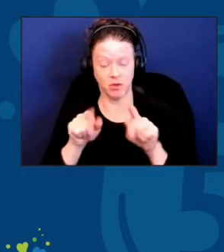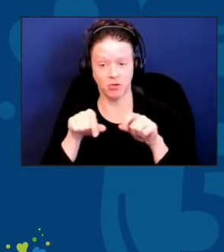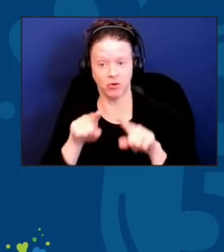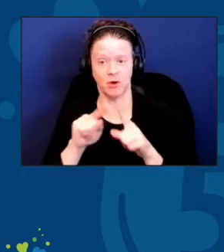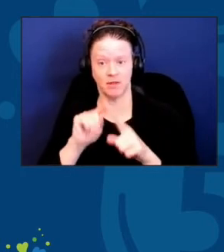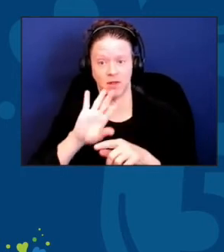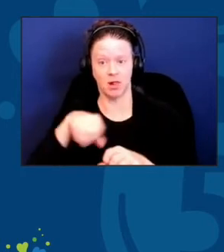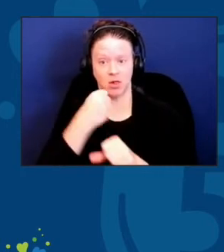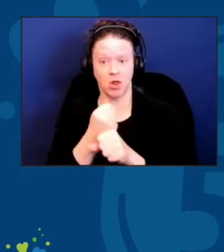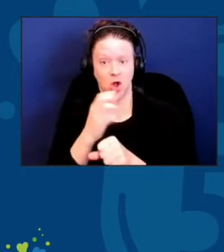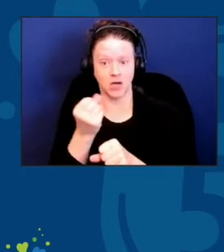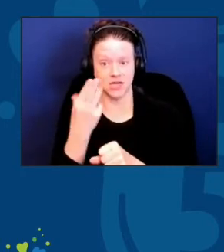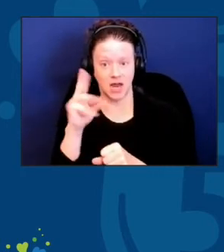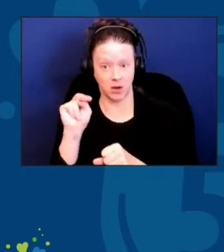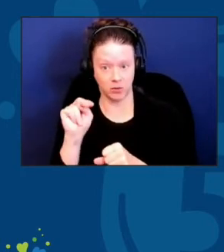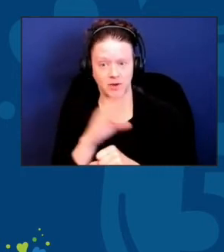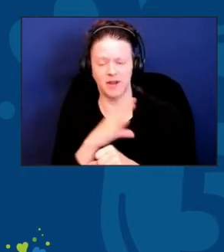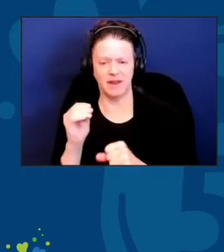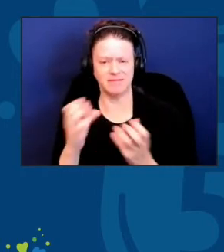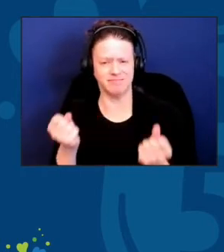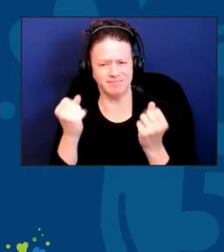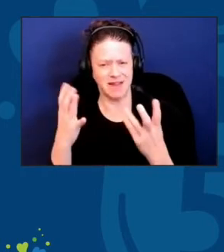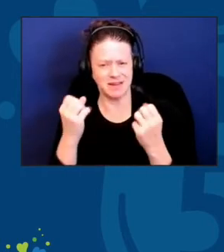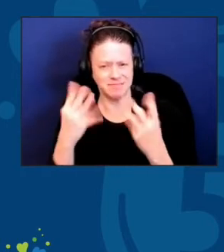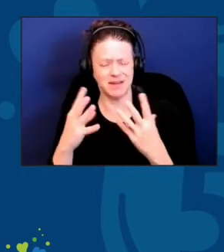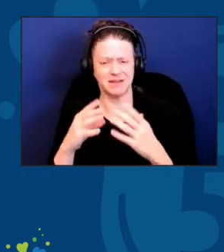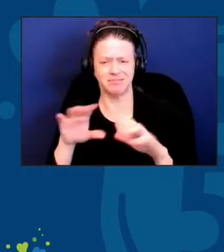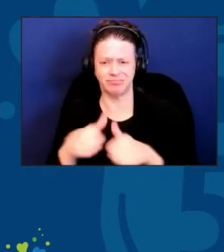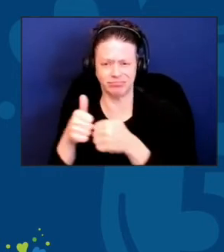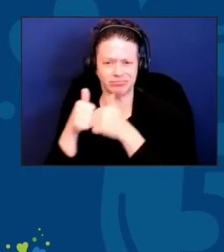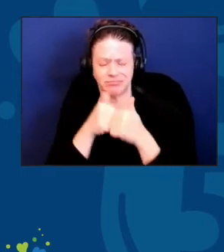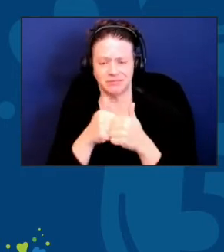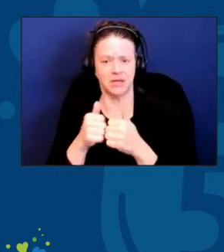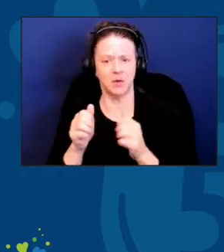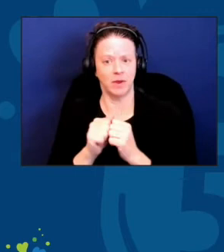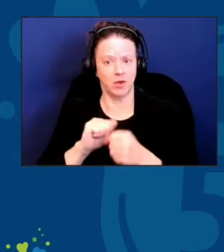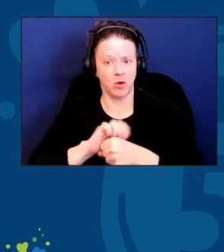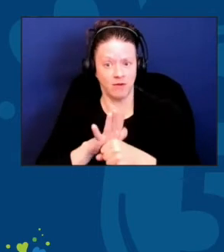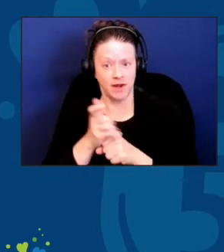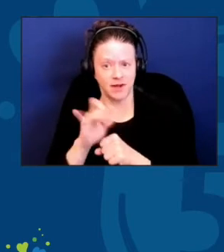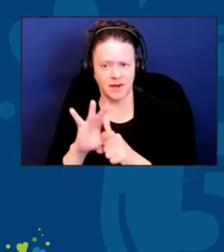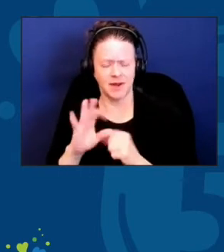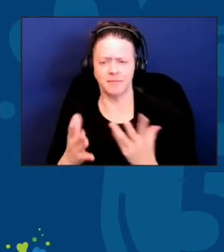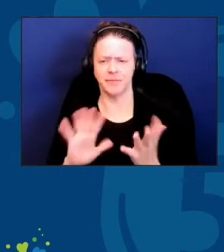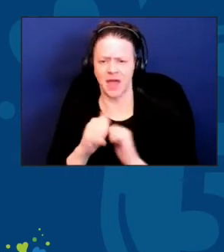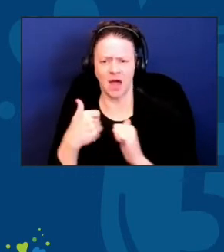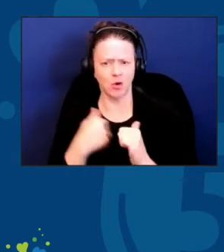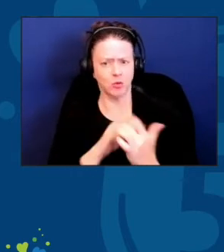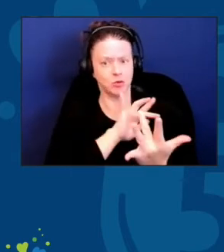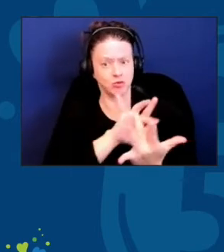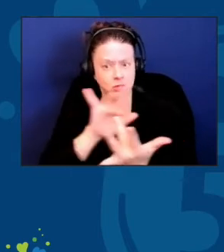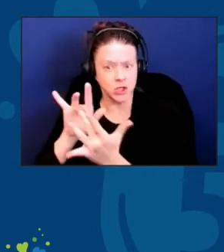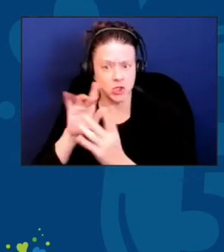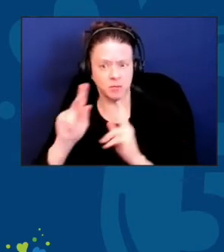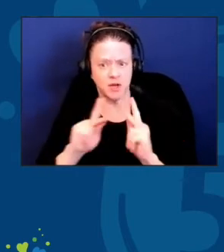and during the many, many challenges of COVID, Both, how do we reach people and how do we serve people?